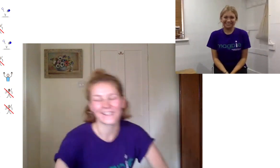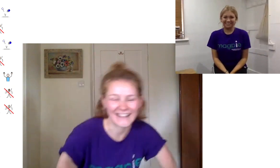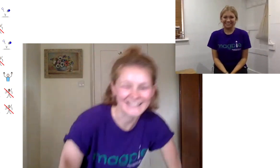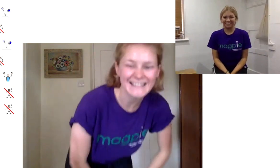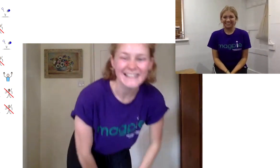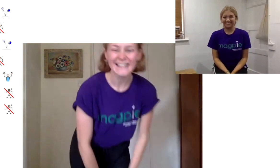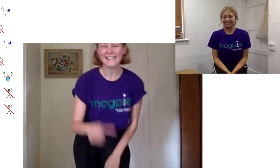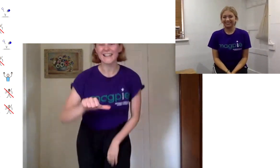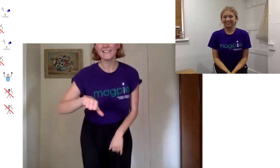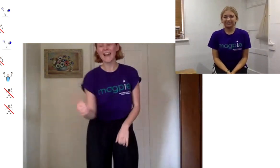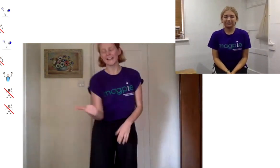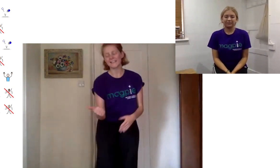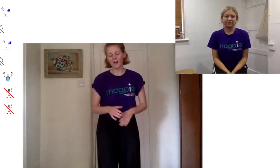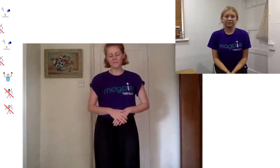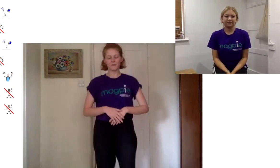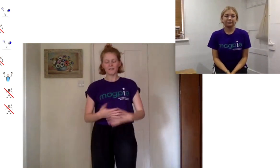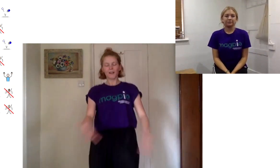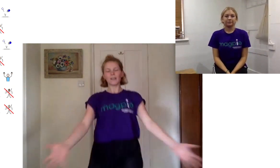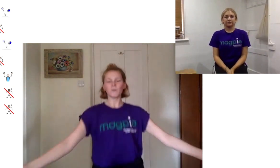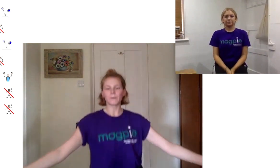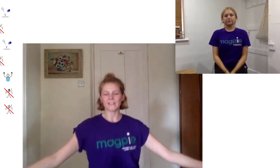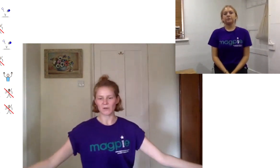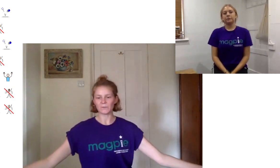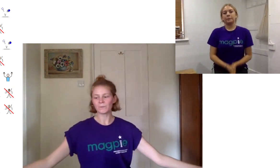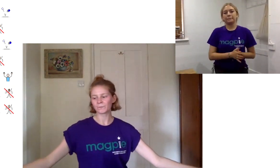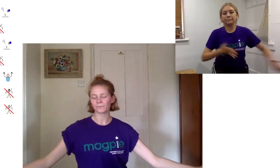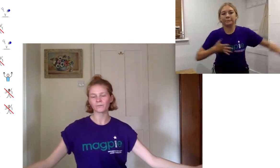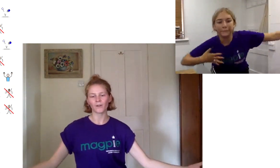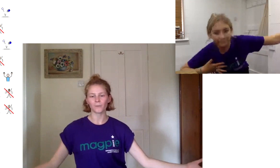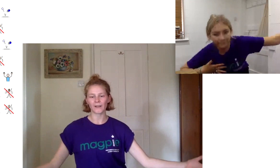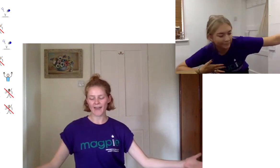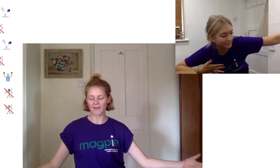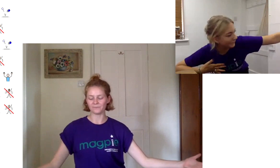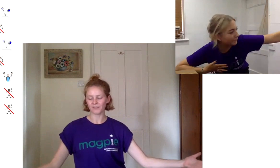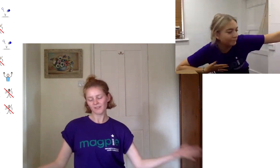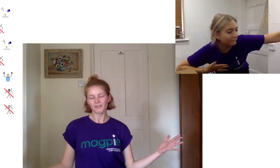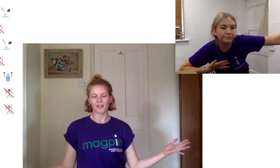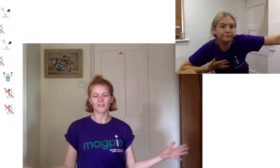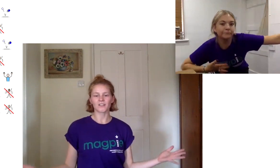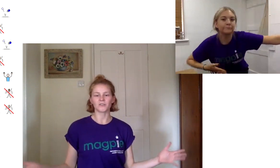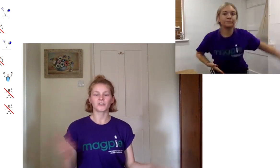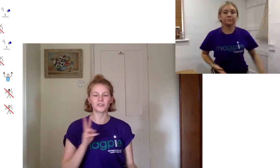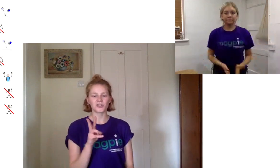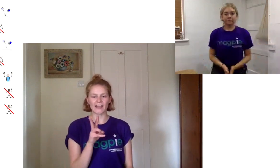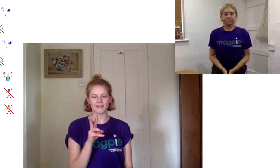brilliant so next after we've done our low position we are then going to do two shakes